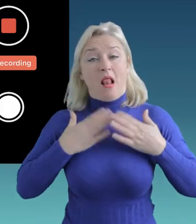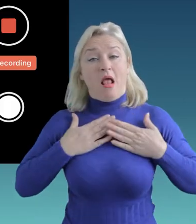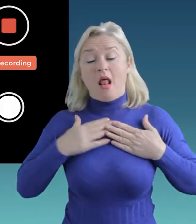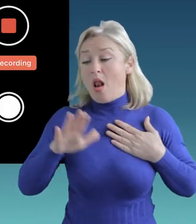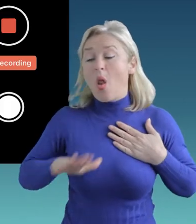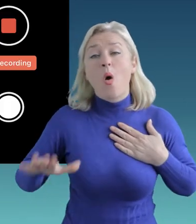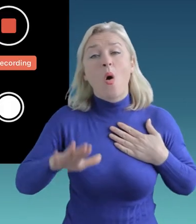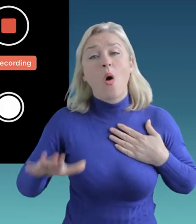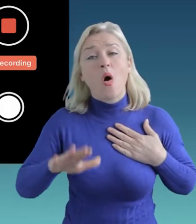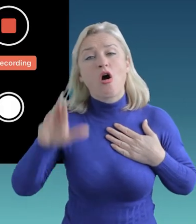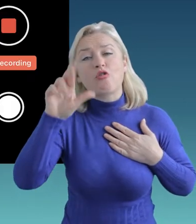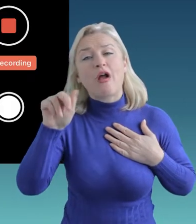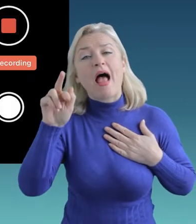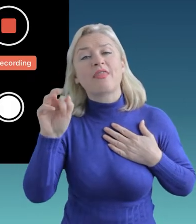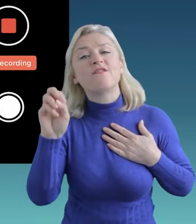so I know where I’m going,